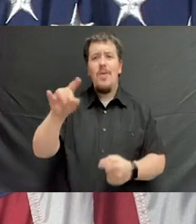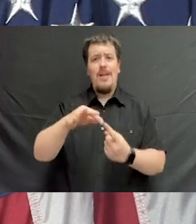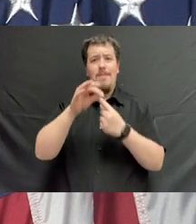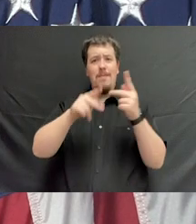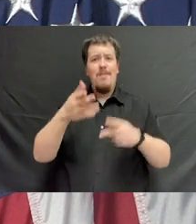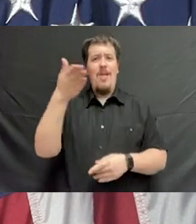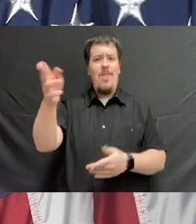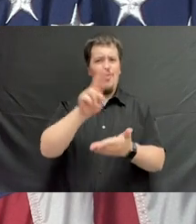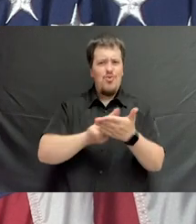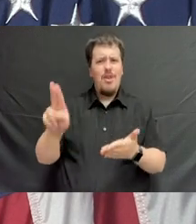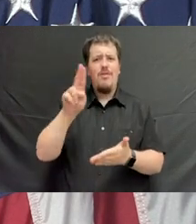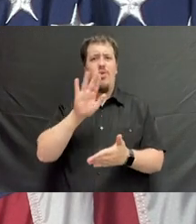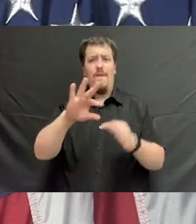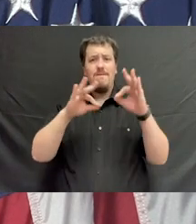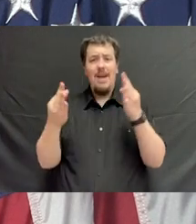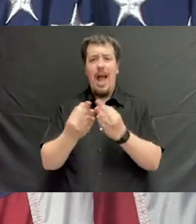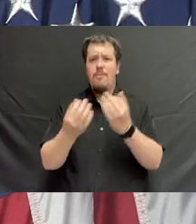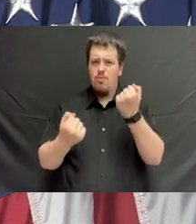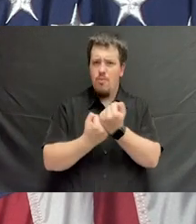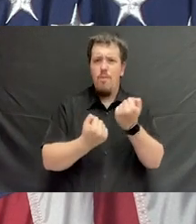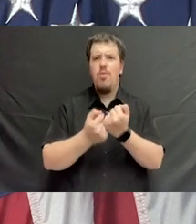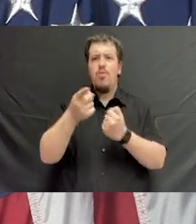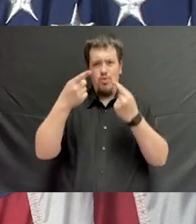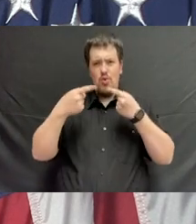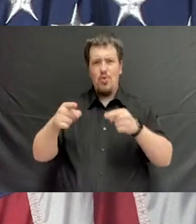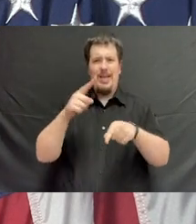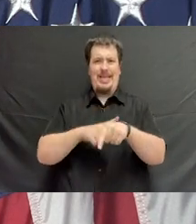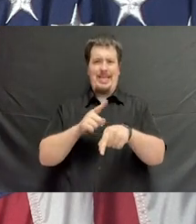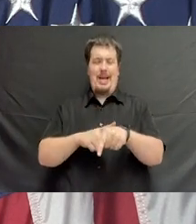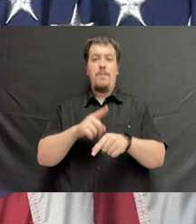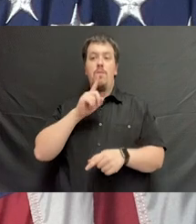and especially the folks there at the university and your families who've stuck by you during this time.